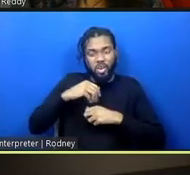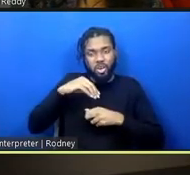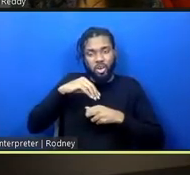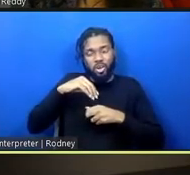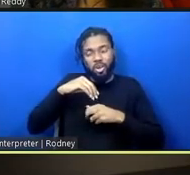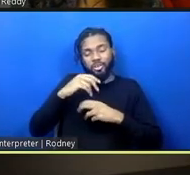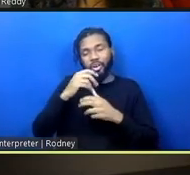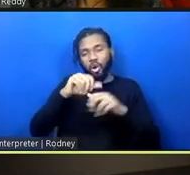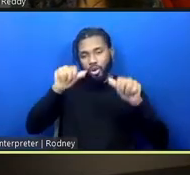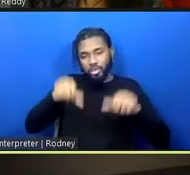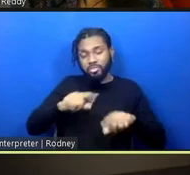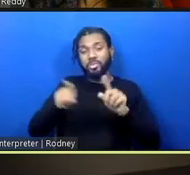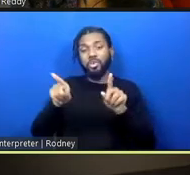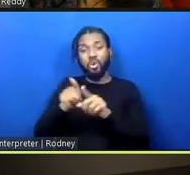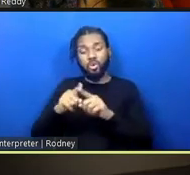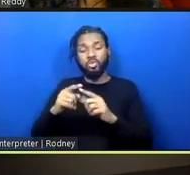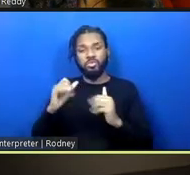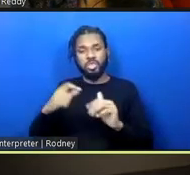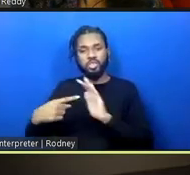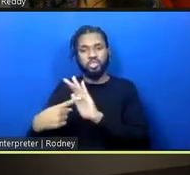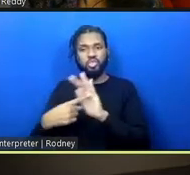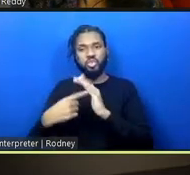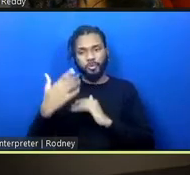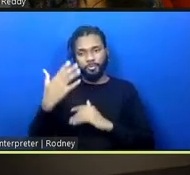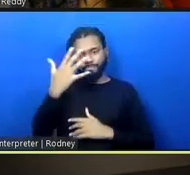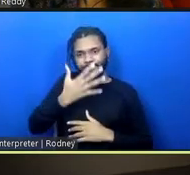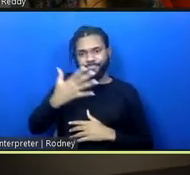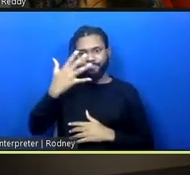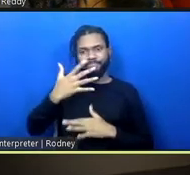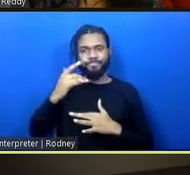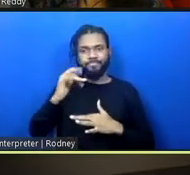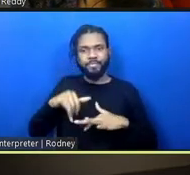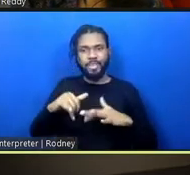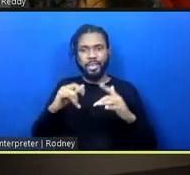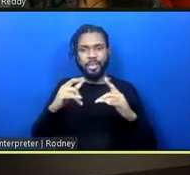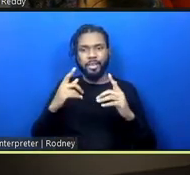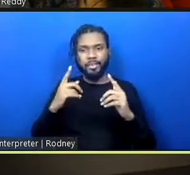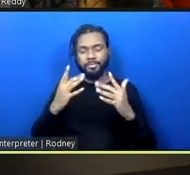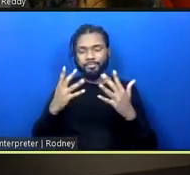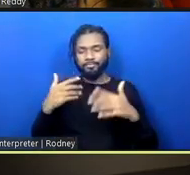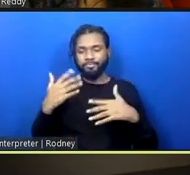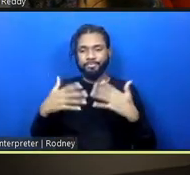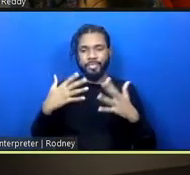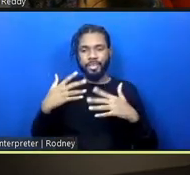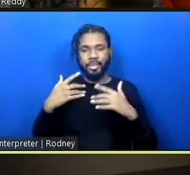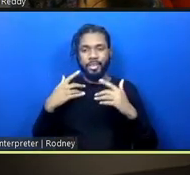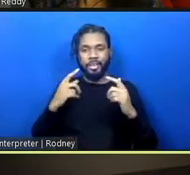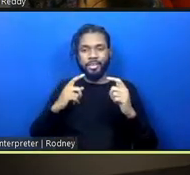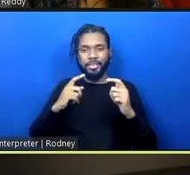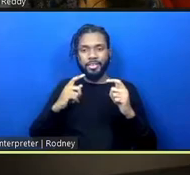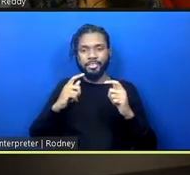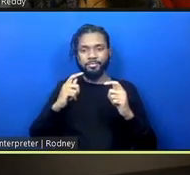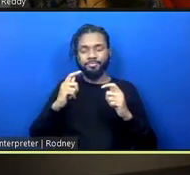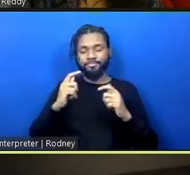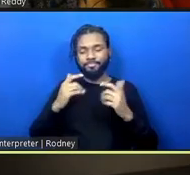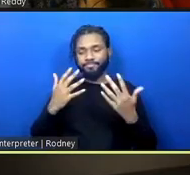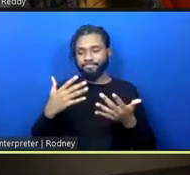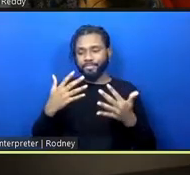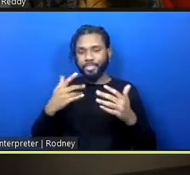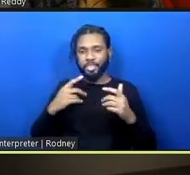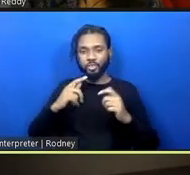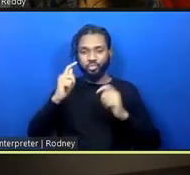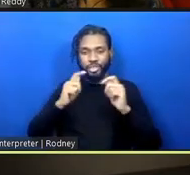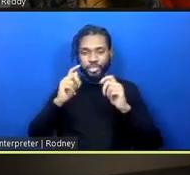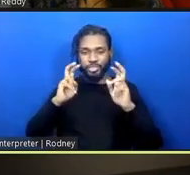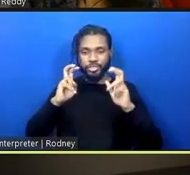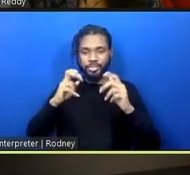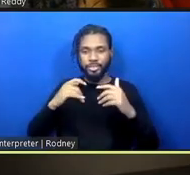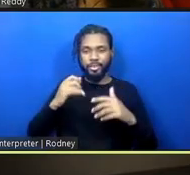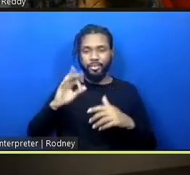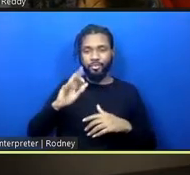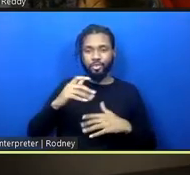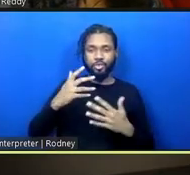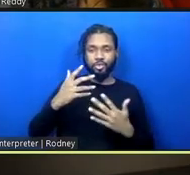expressions that come with a social and political experience that is amplified